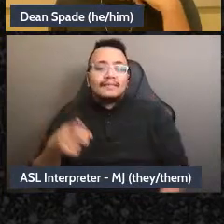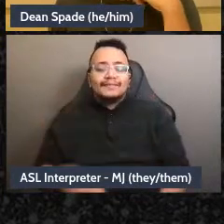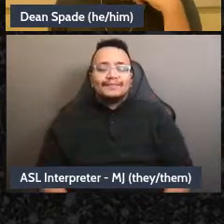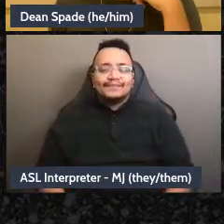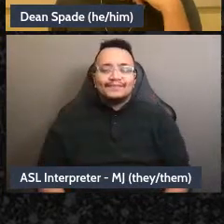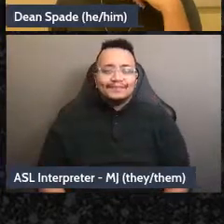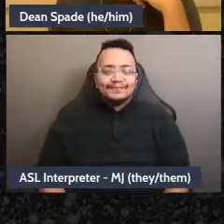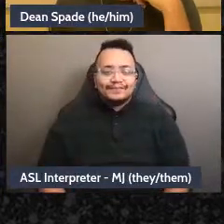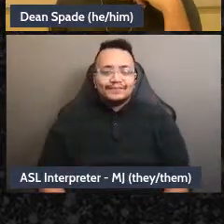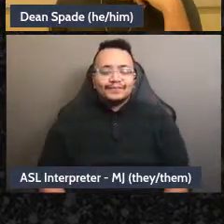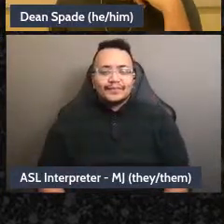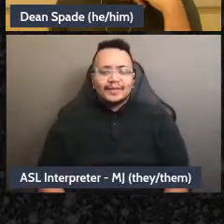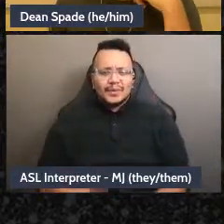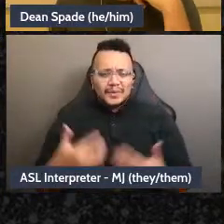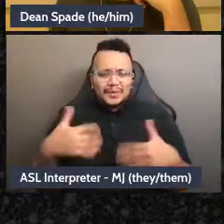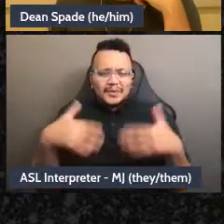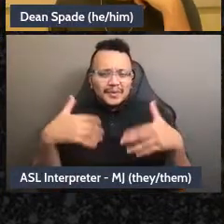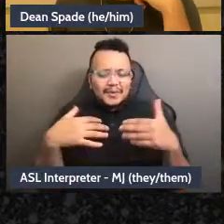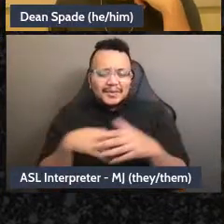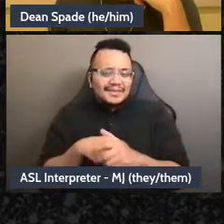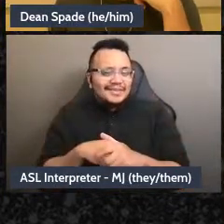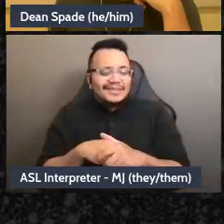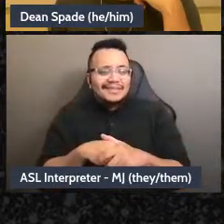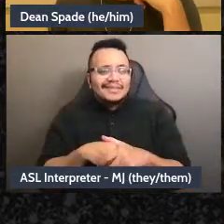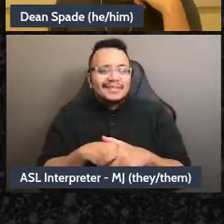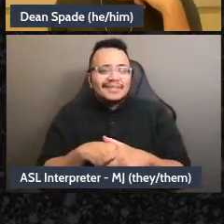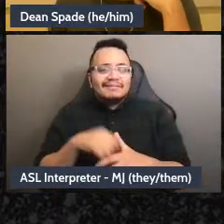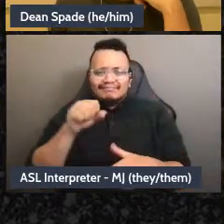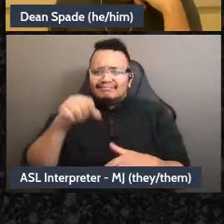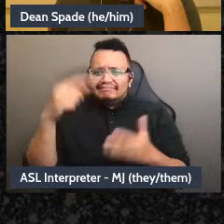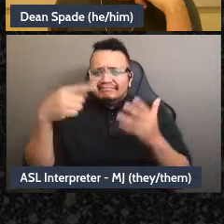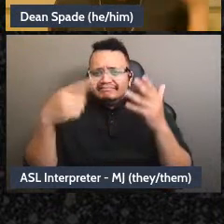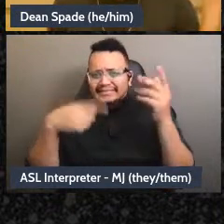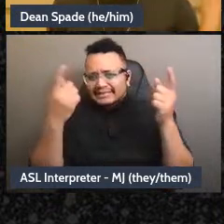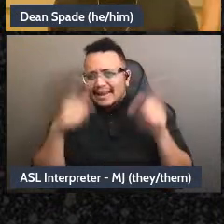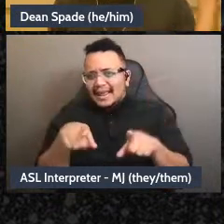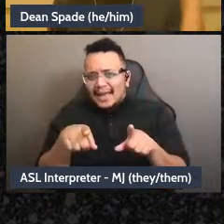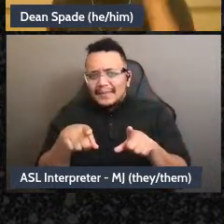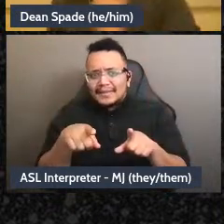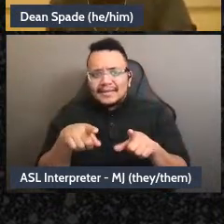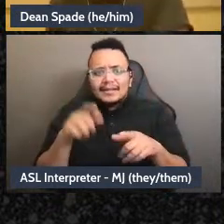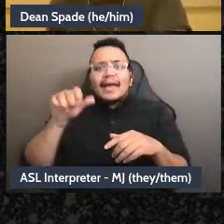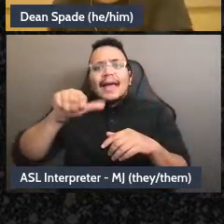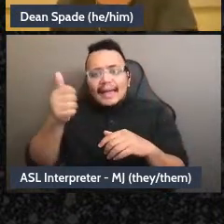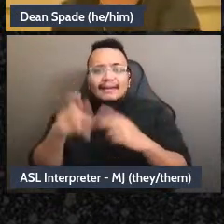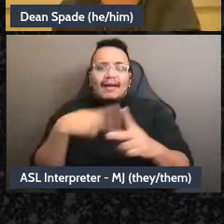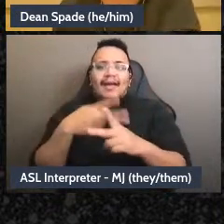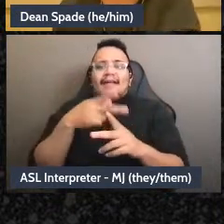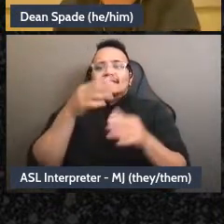a lot of these things of course can happen in any kind of decision making, um, so that